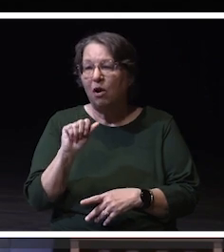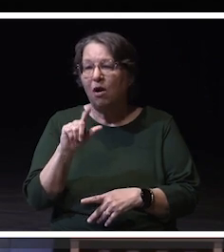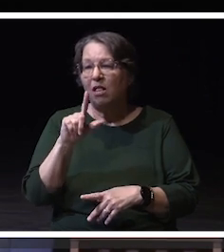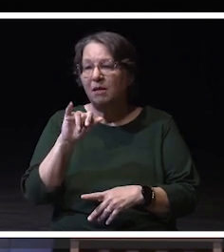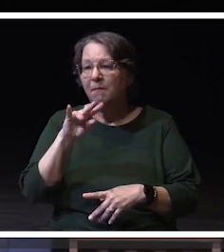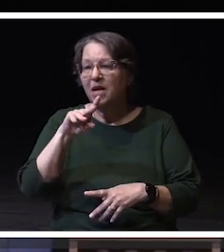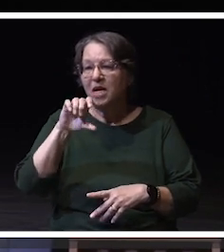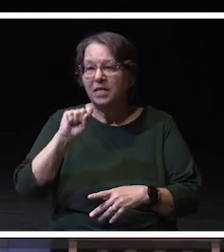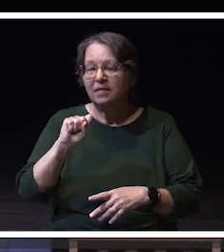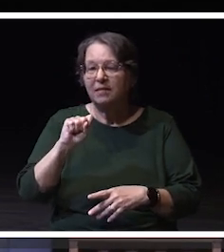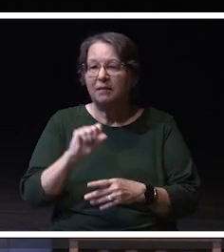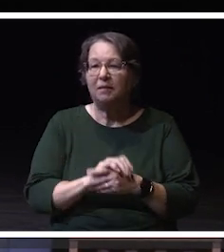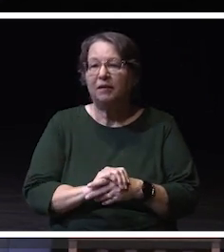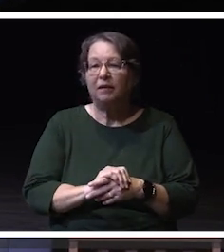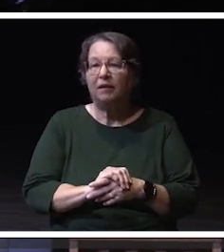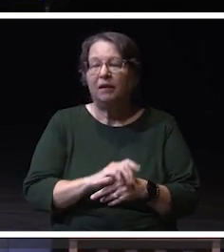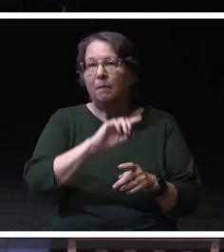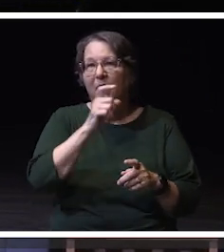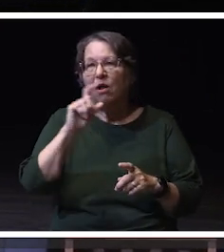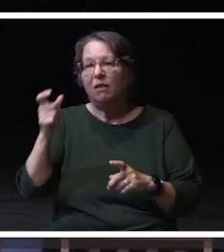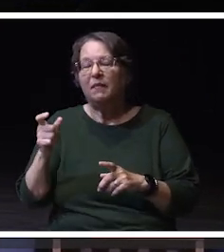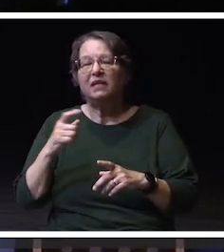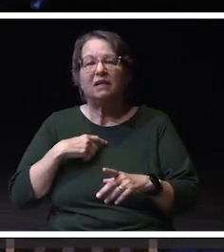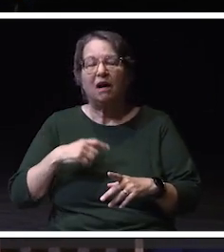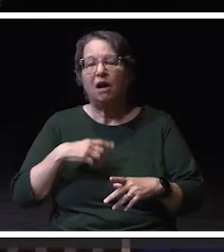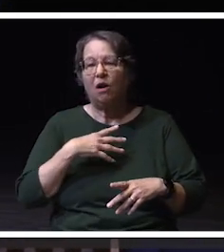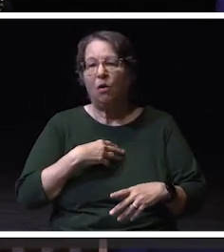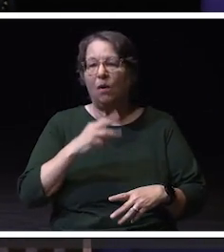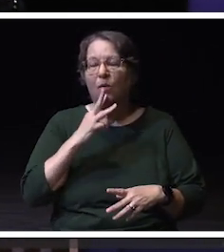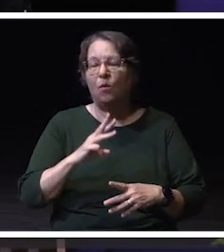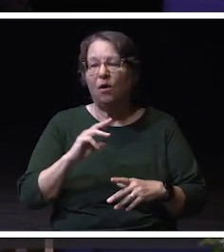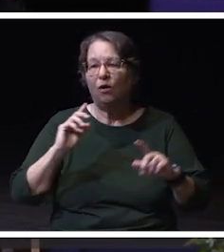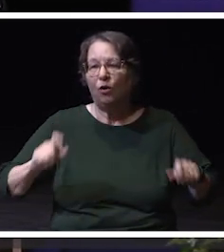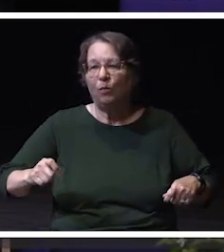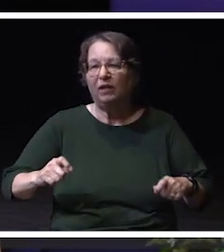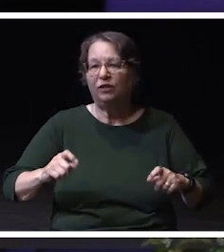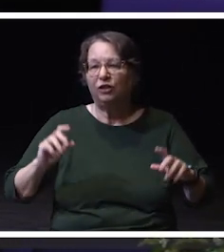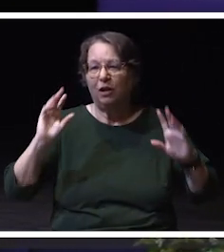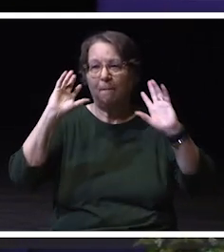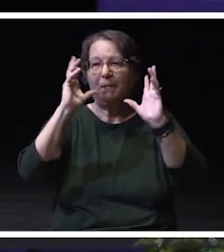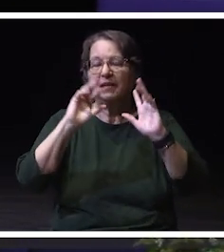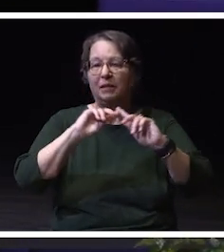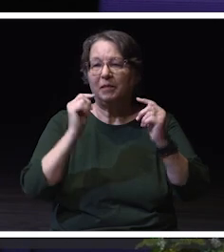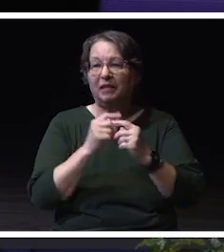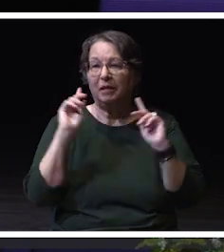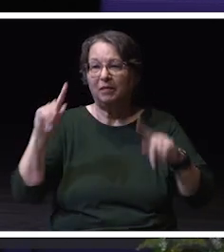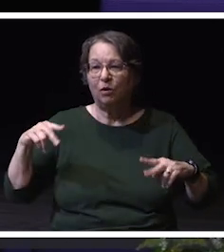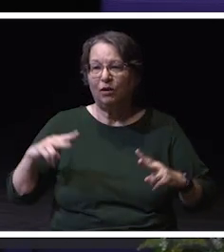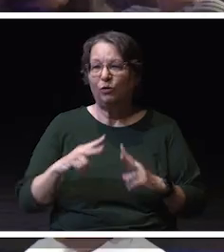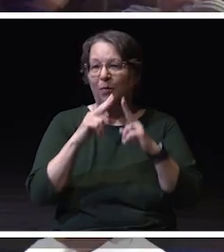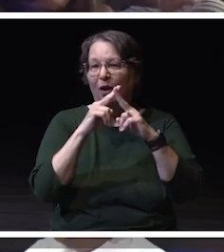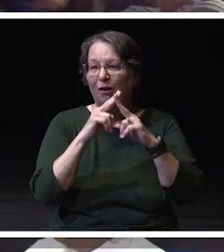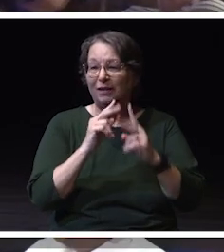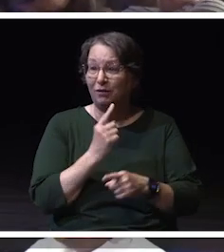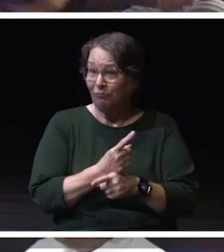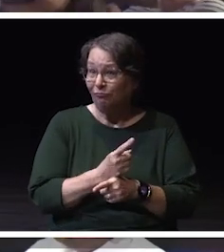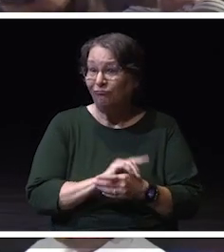Wheelchair Basketball Team is headed to Paris, right?